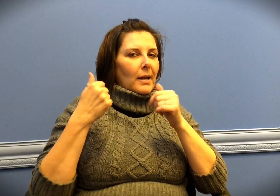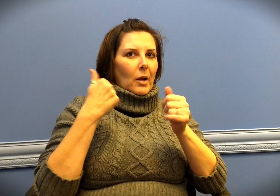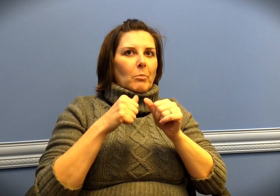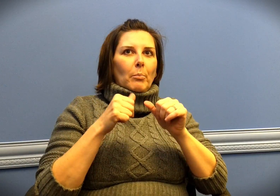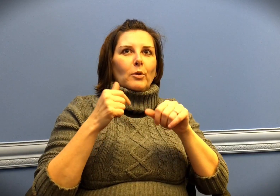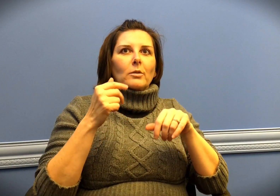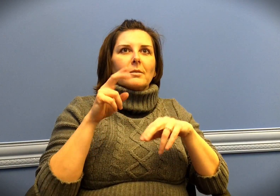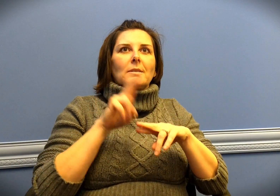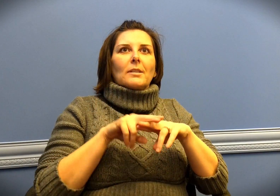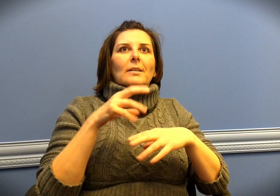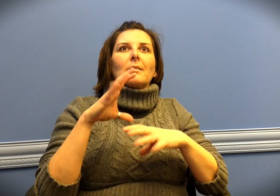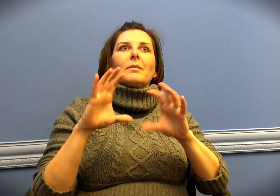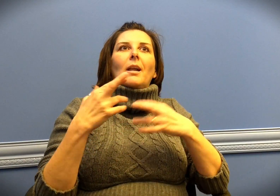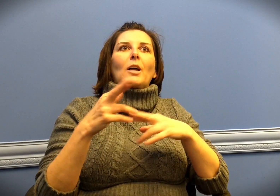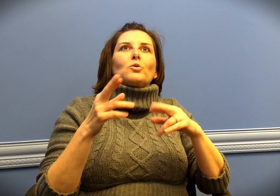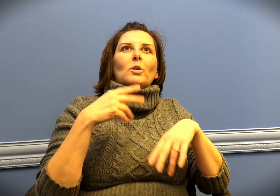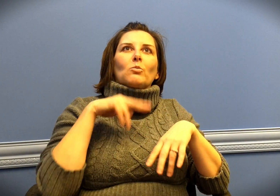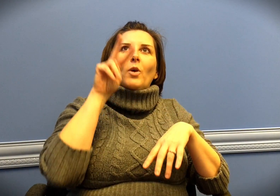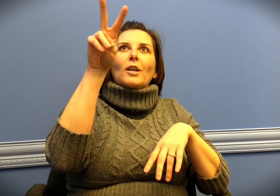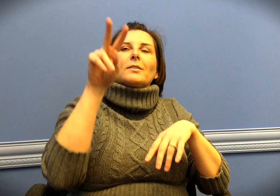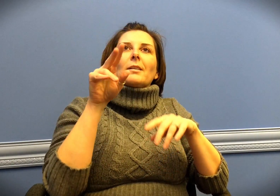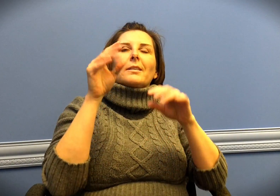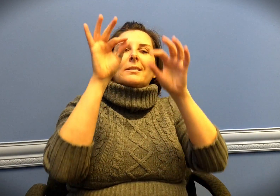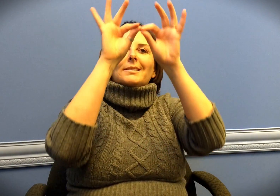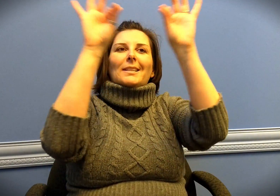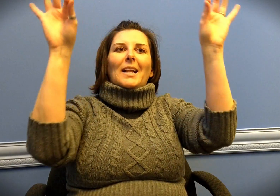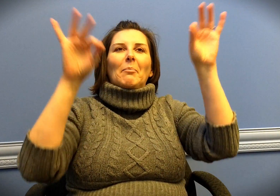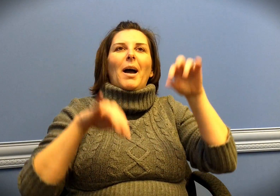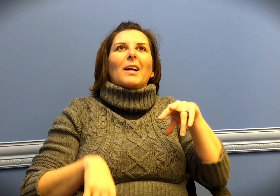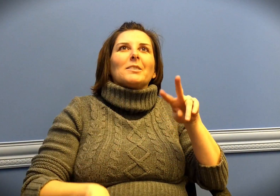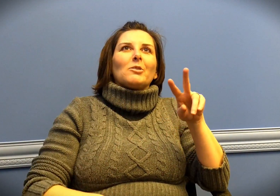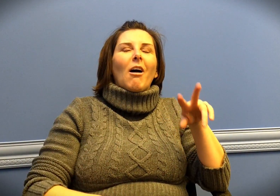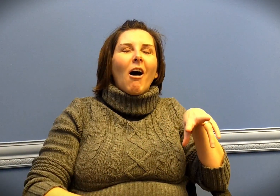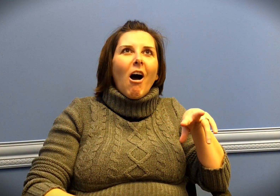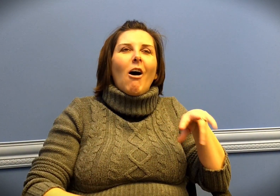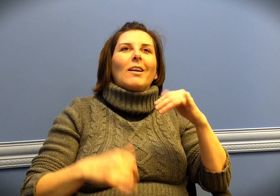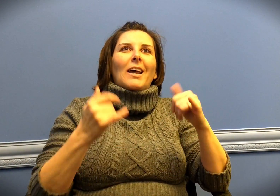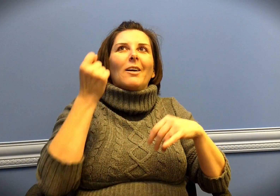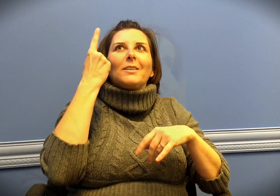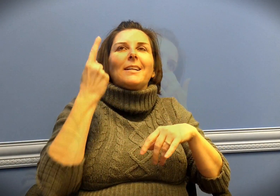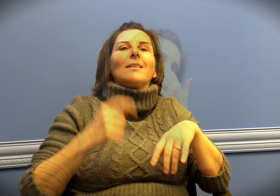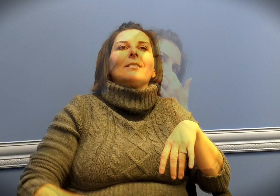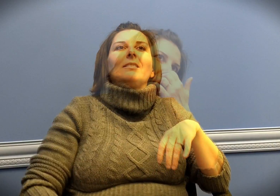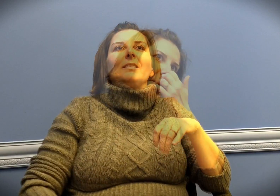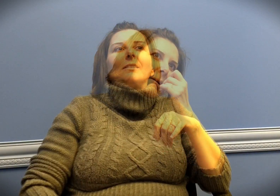I remember sitting in the classroom watching in the captioning and finally being able to understand.